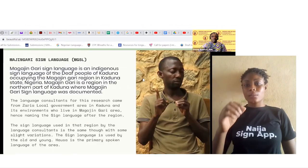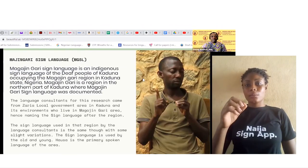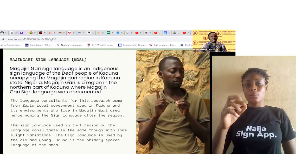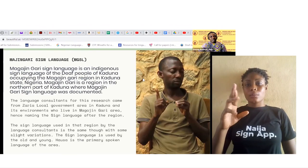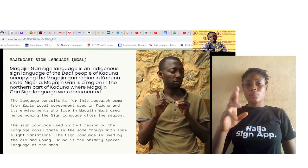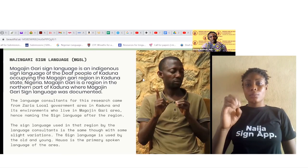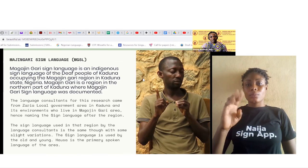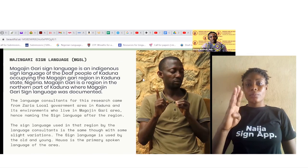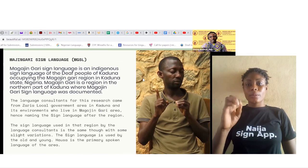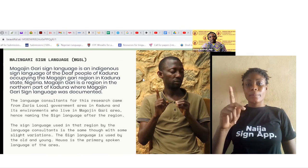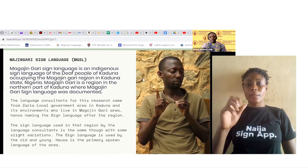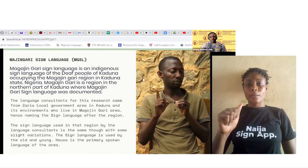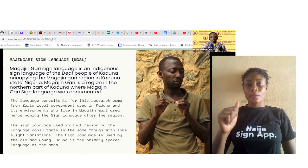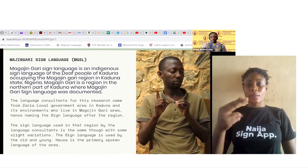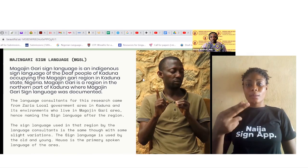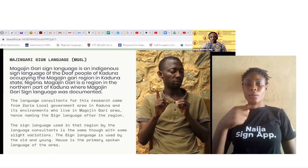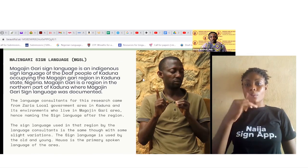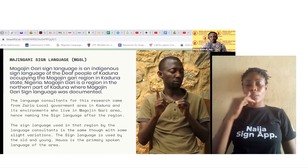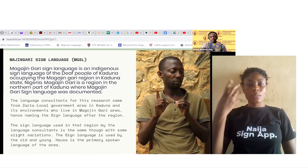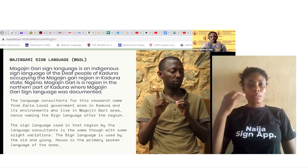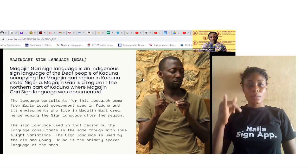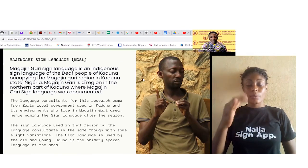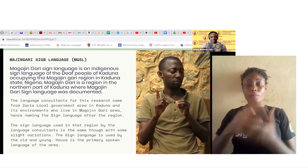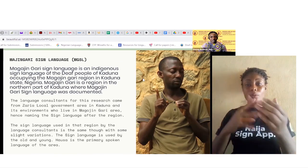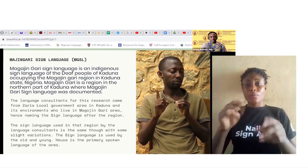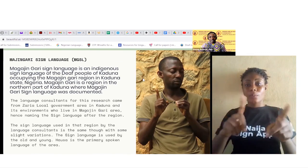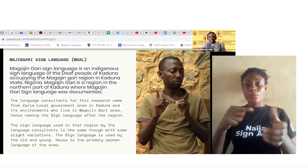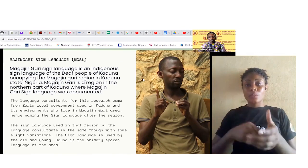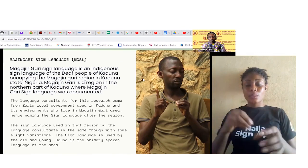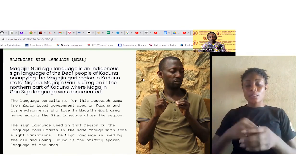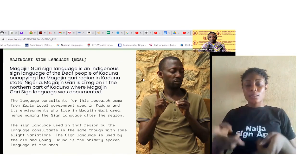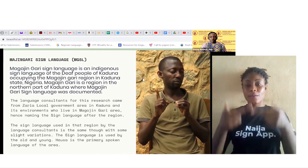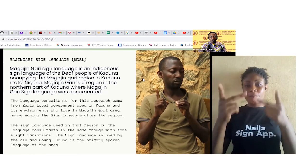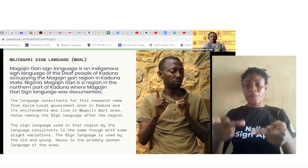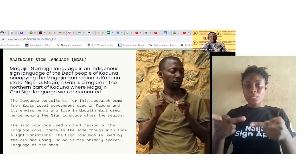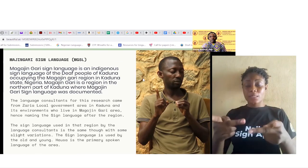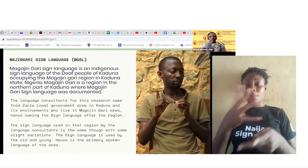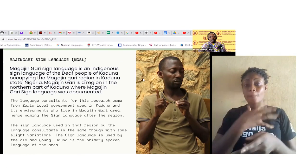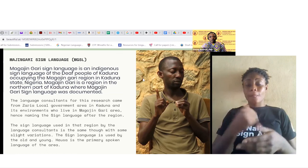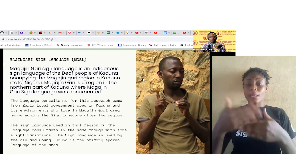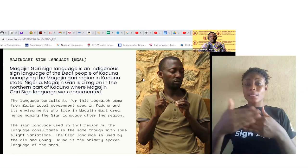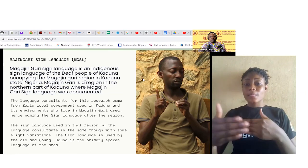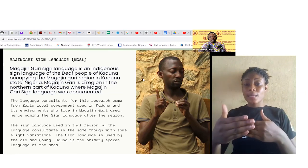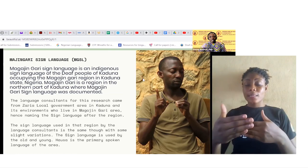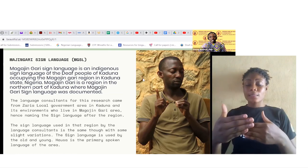The next sign language variety we are presenting today is the one we call Magajin Gari